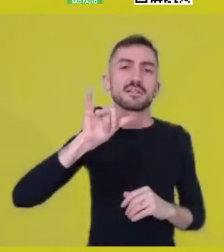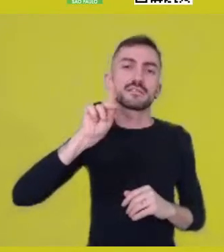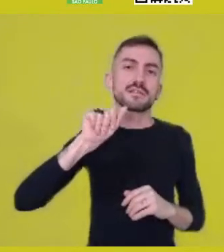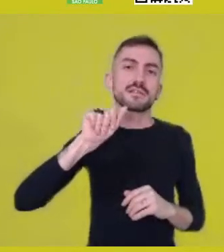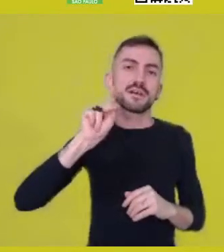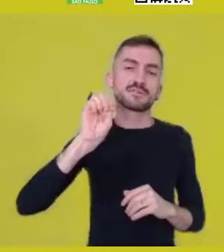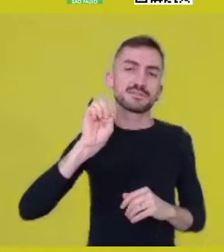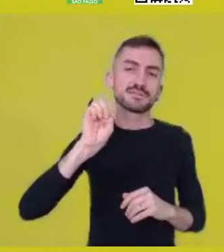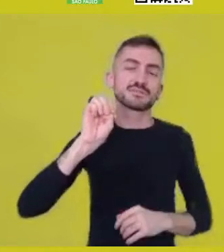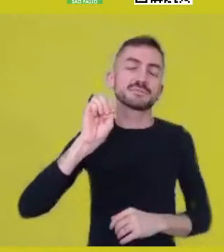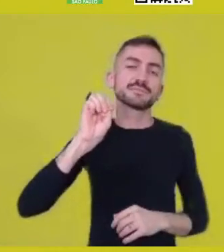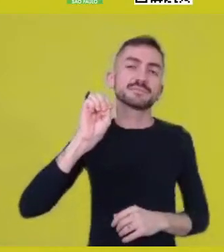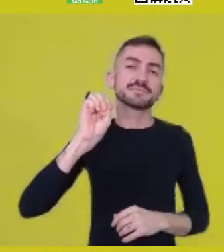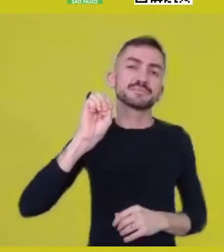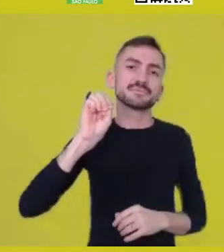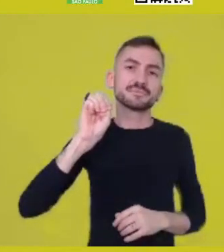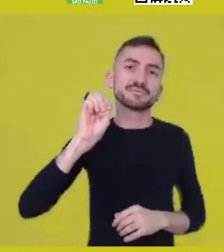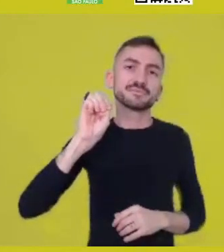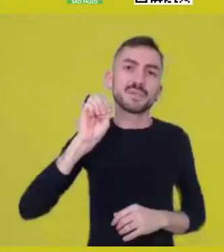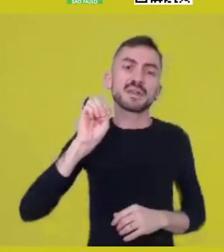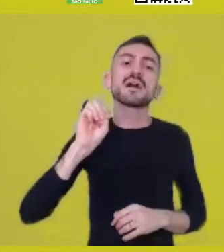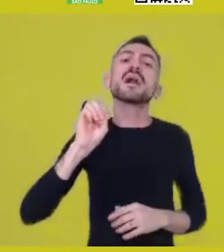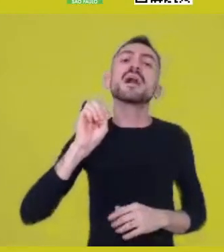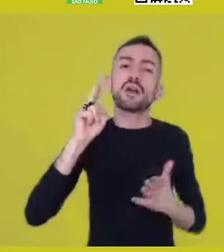in many of those civilizations.